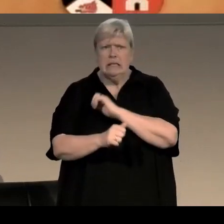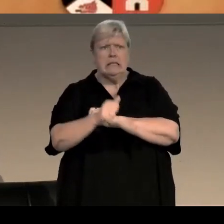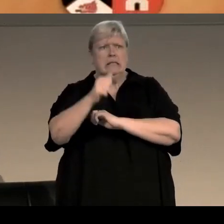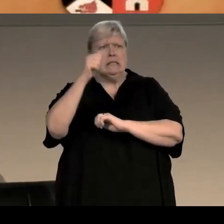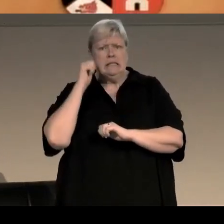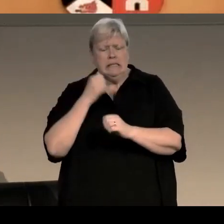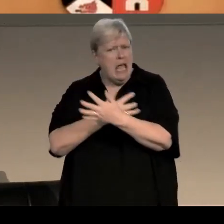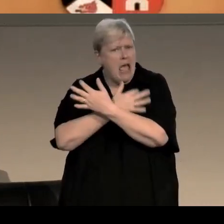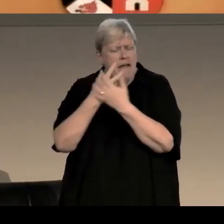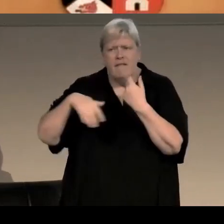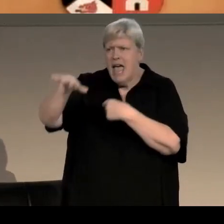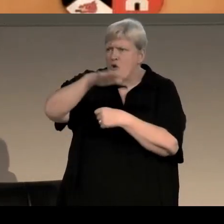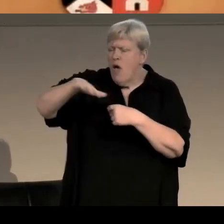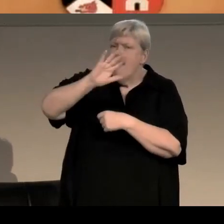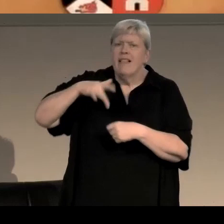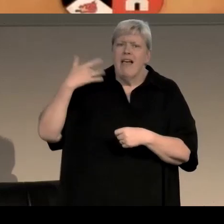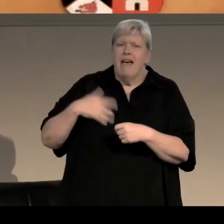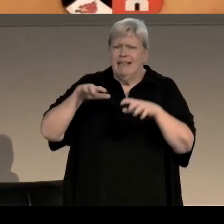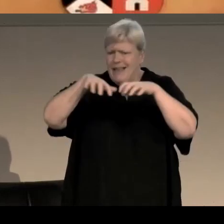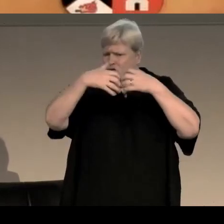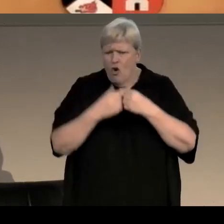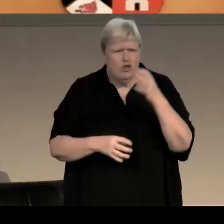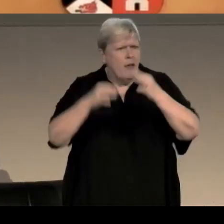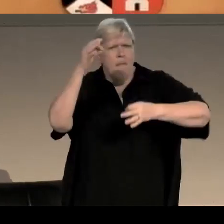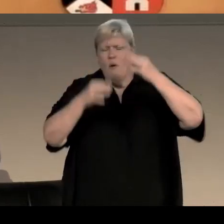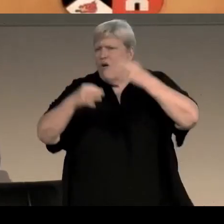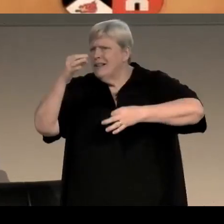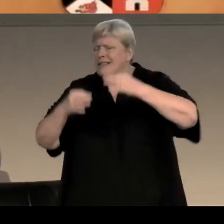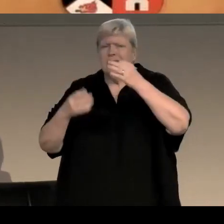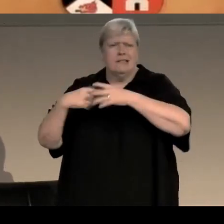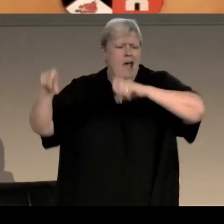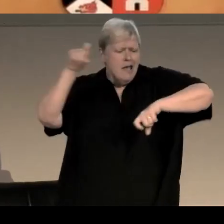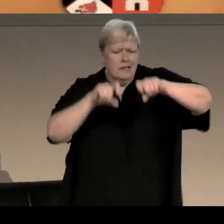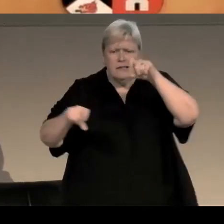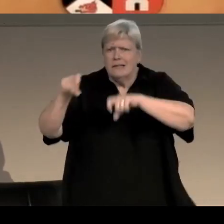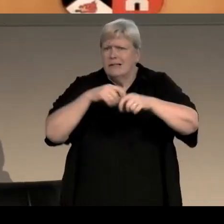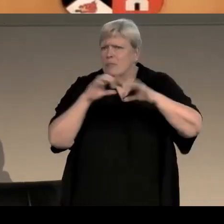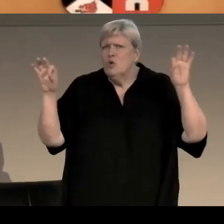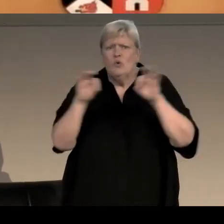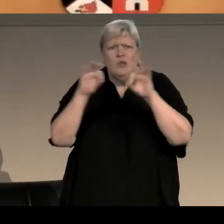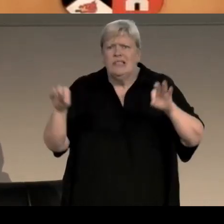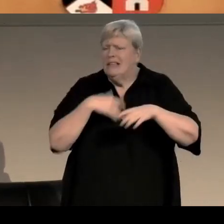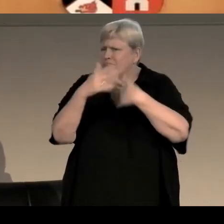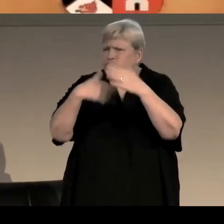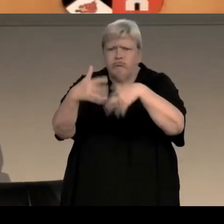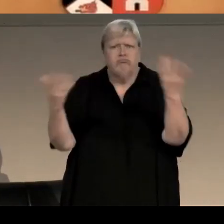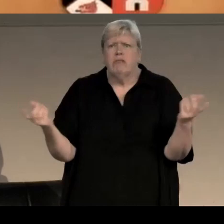in every sphere of our lives: technology, politics, forensic science, music, food, everything you can think of -